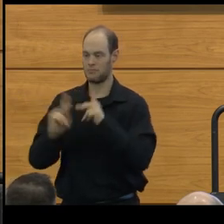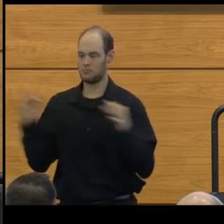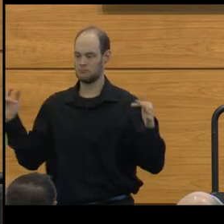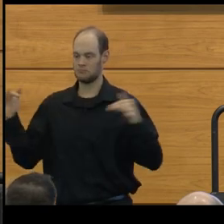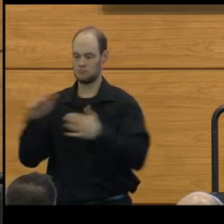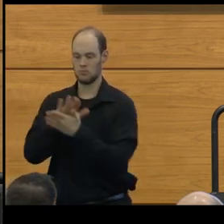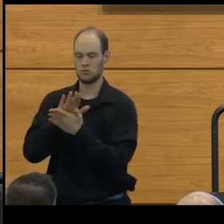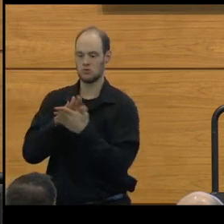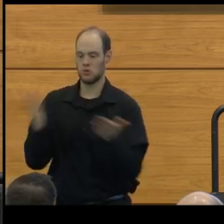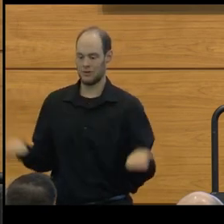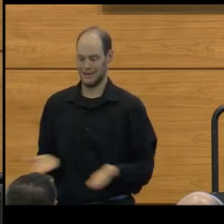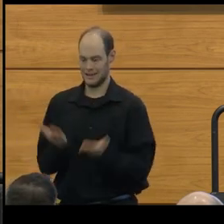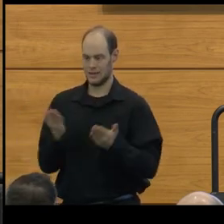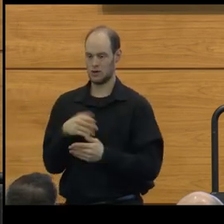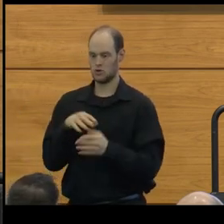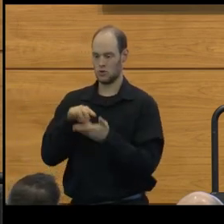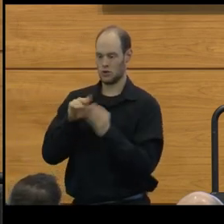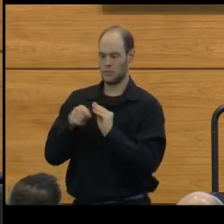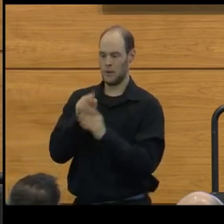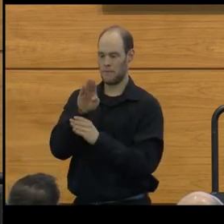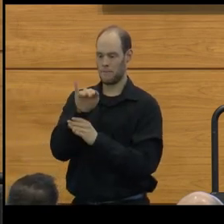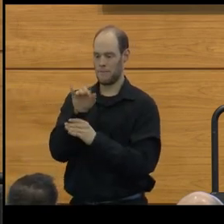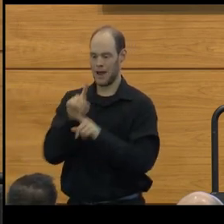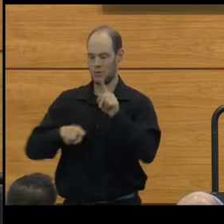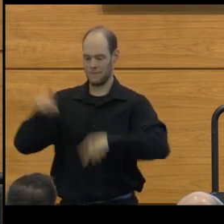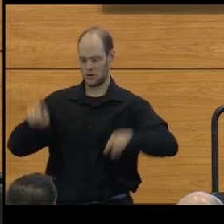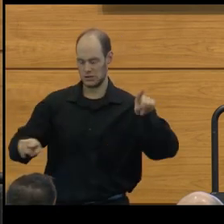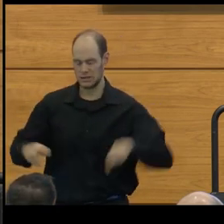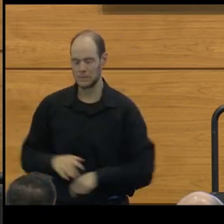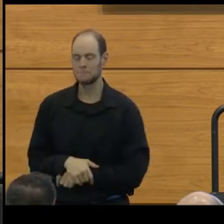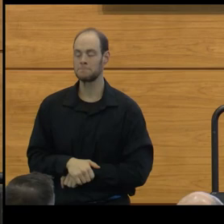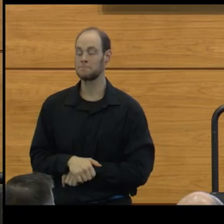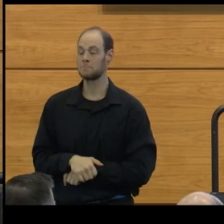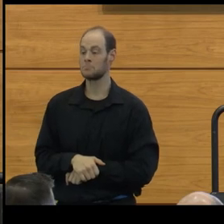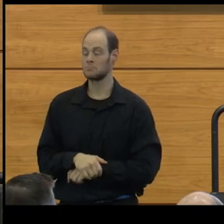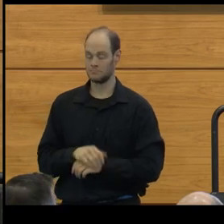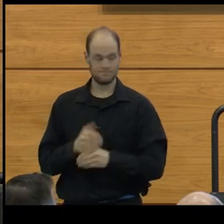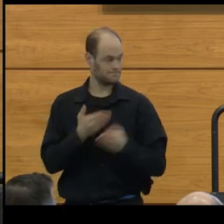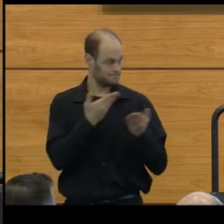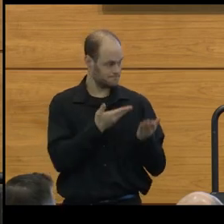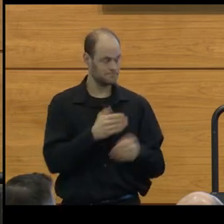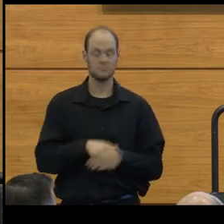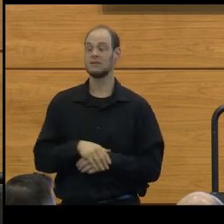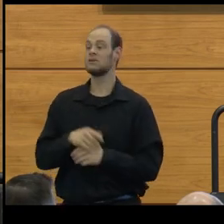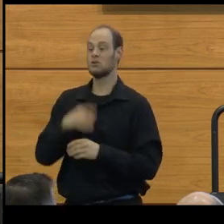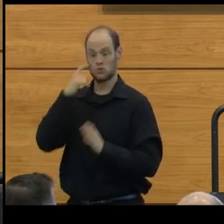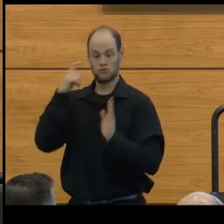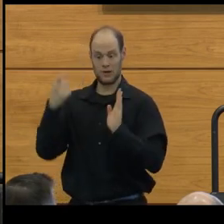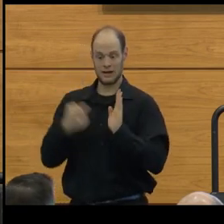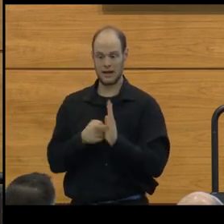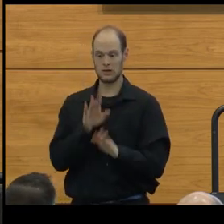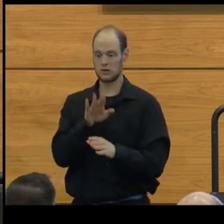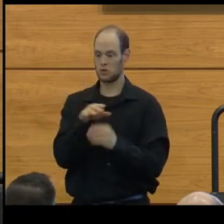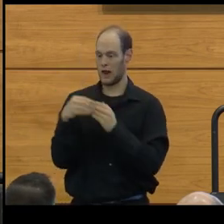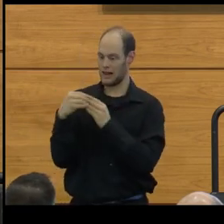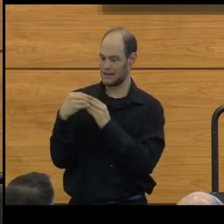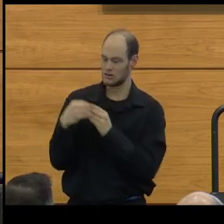to learn about biodiversity. Professor Davis Rabosky, in recognition of your leadership